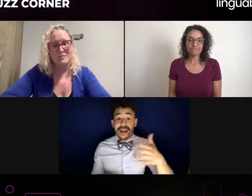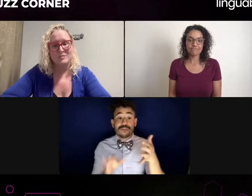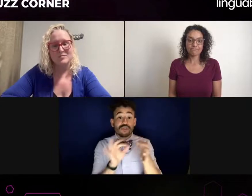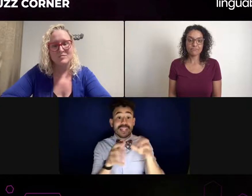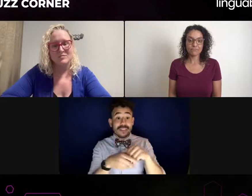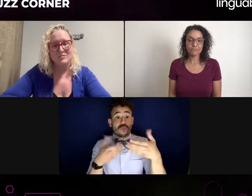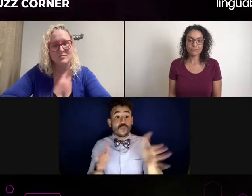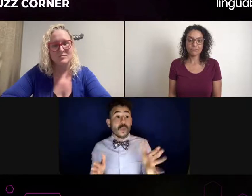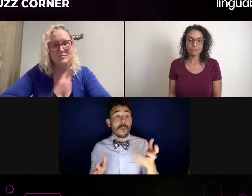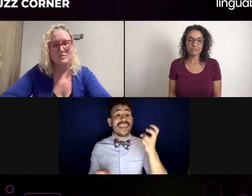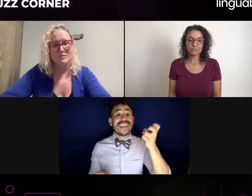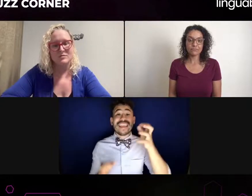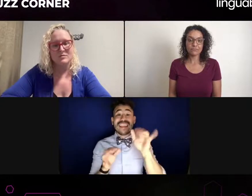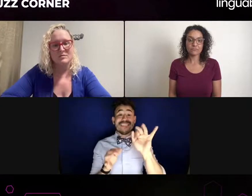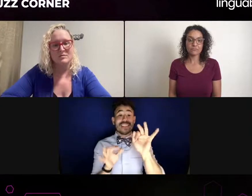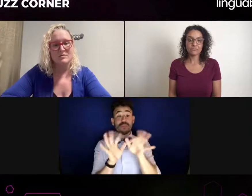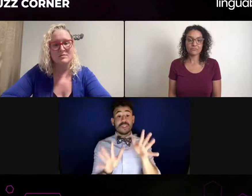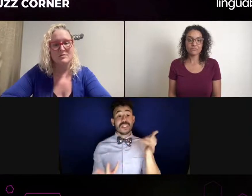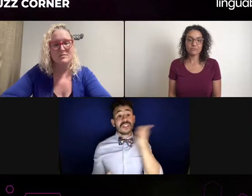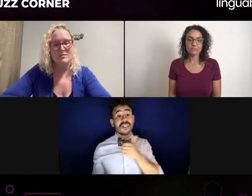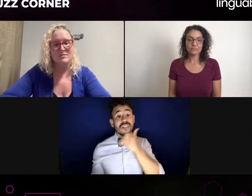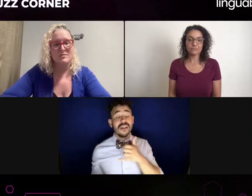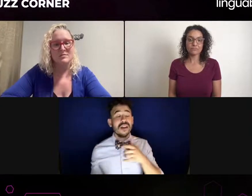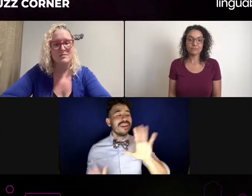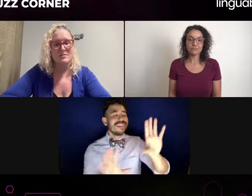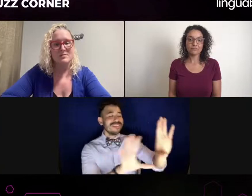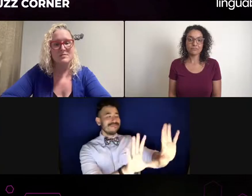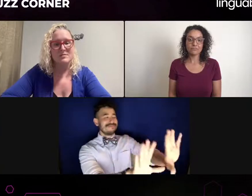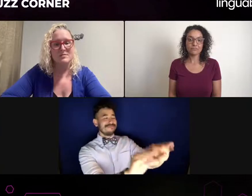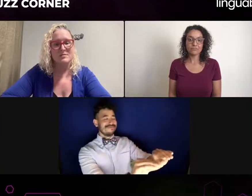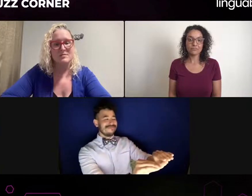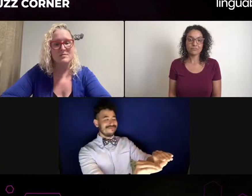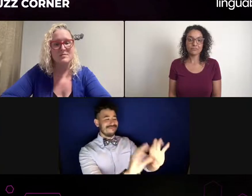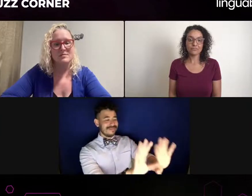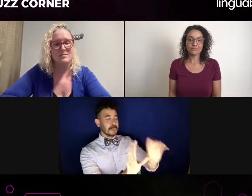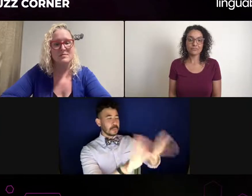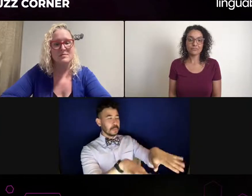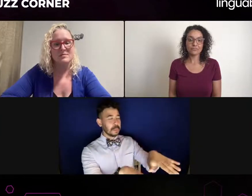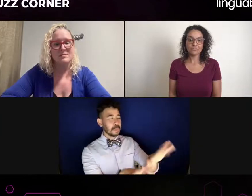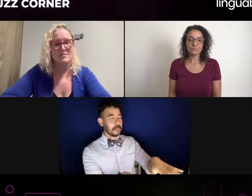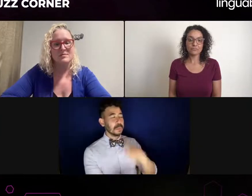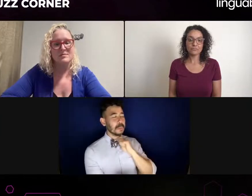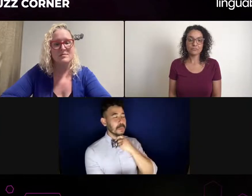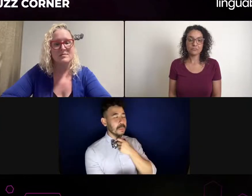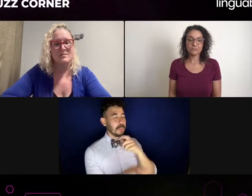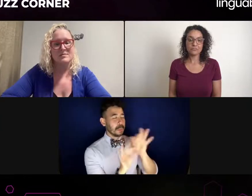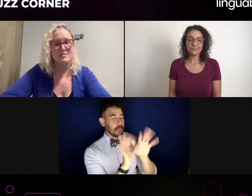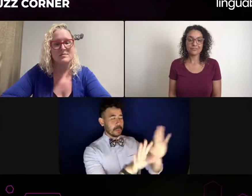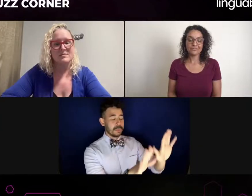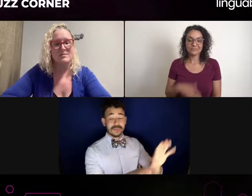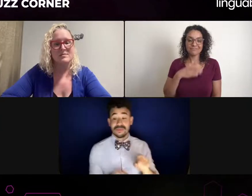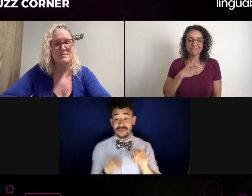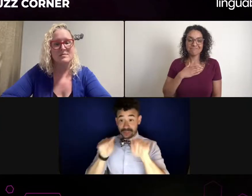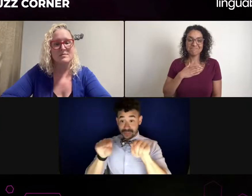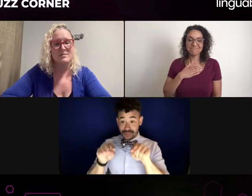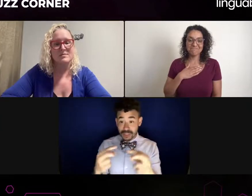Did you say that so bluntly? Oh, yes. Right. Oh, I'm sad. Oh, yeah. I think that helps.